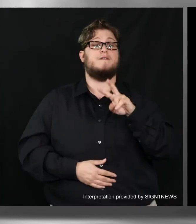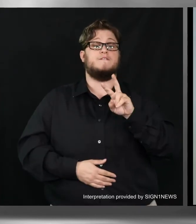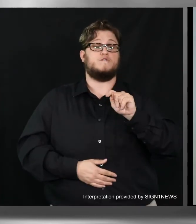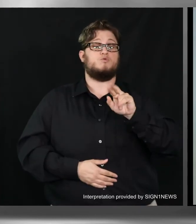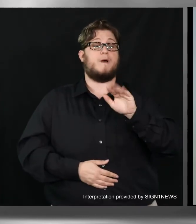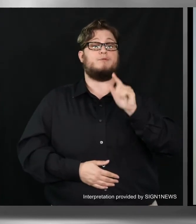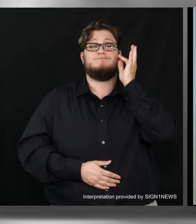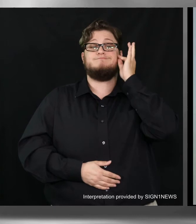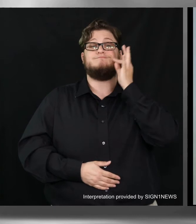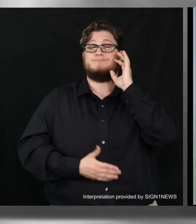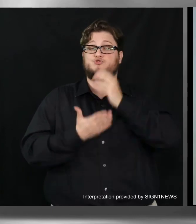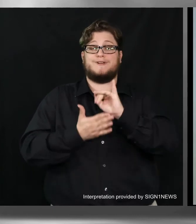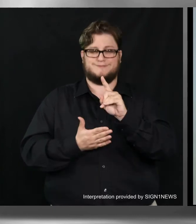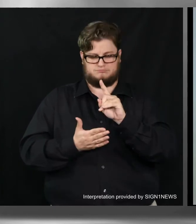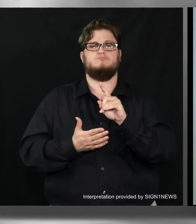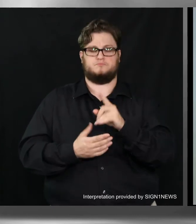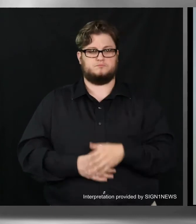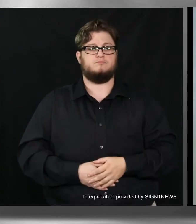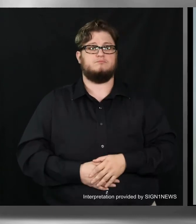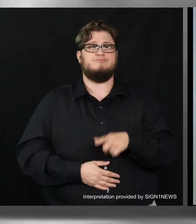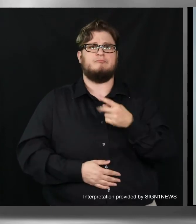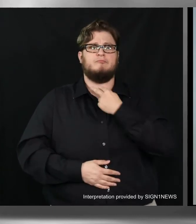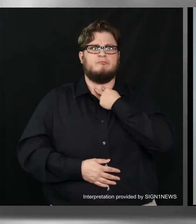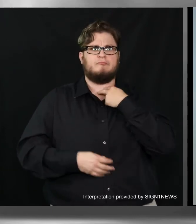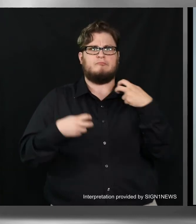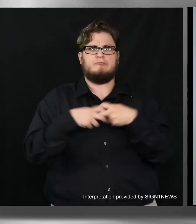If you have problems registering to vote or additional questions,